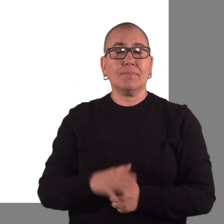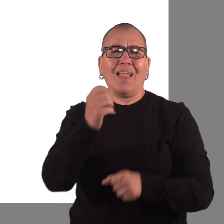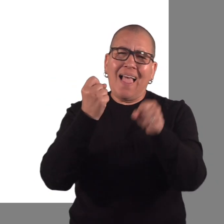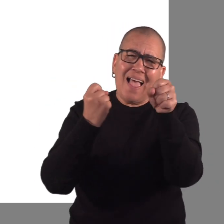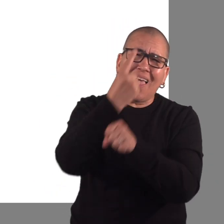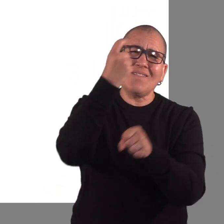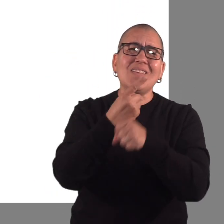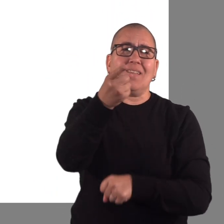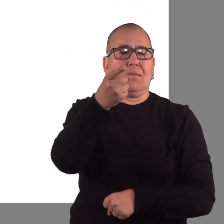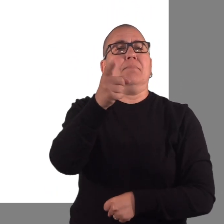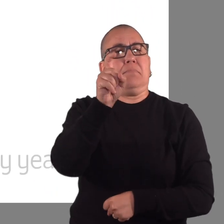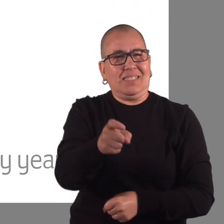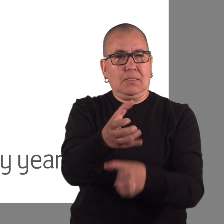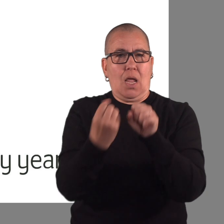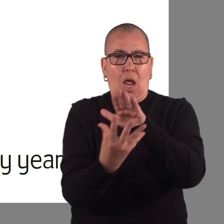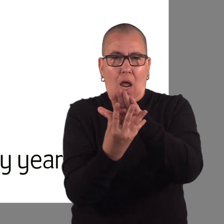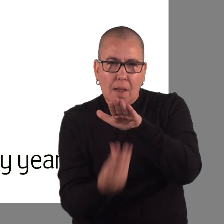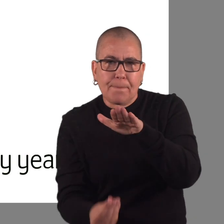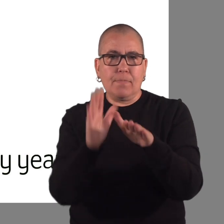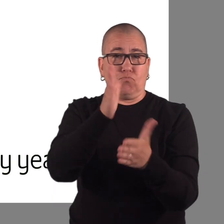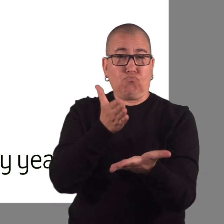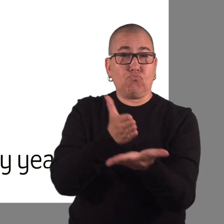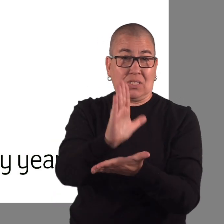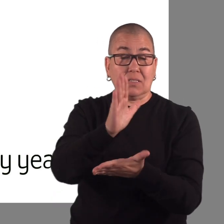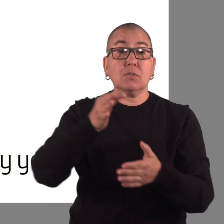you must be given a copy of these rights every year and reminded